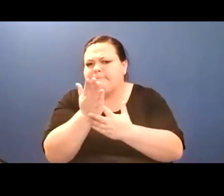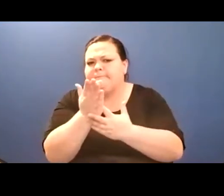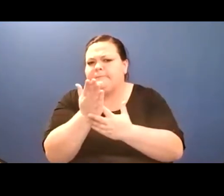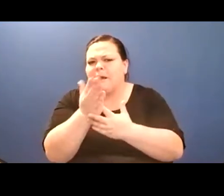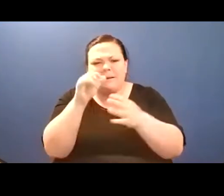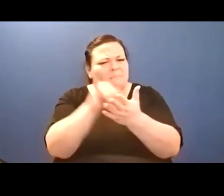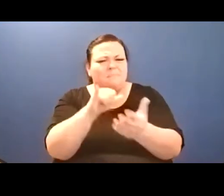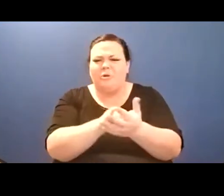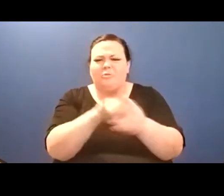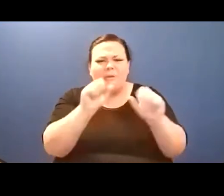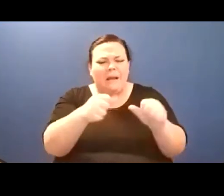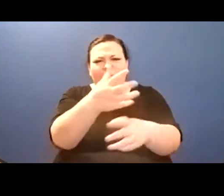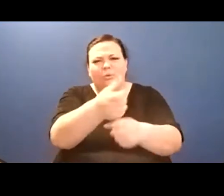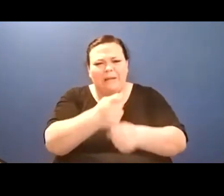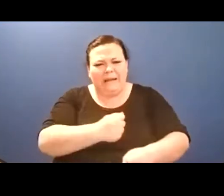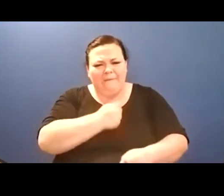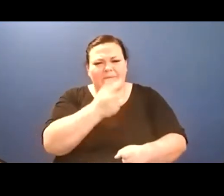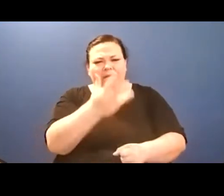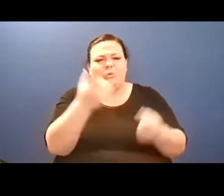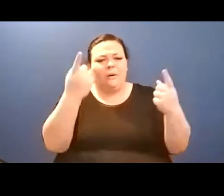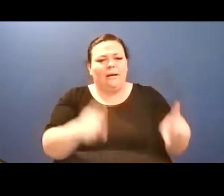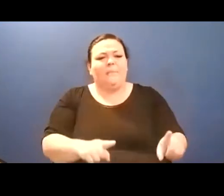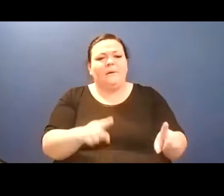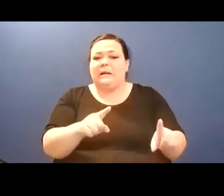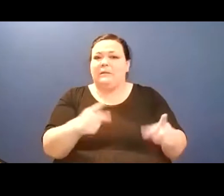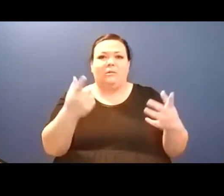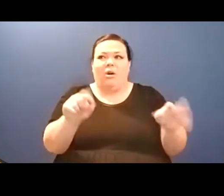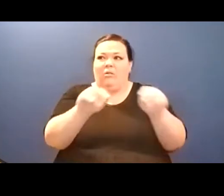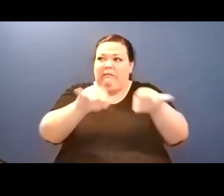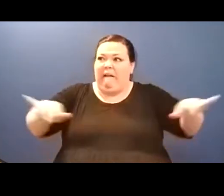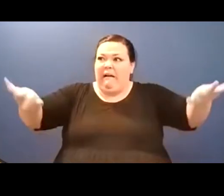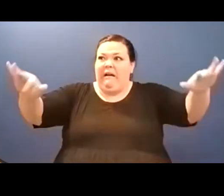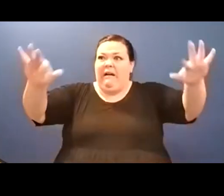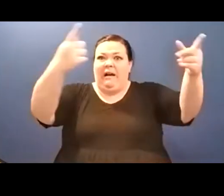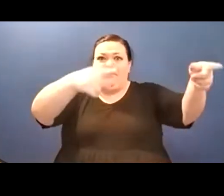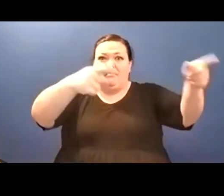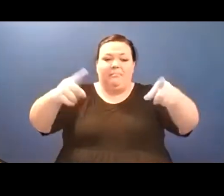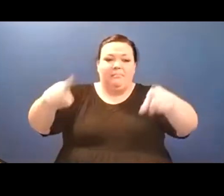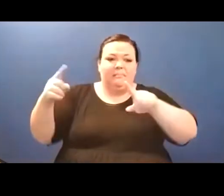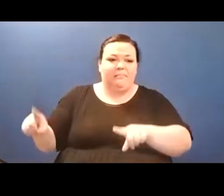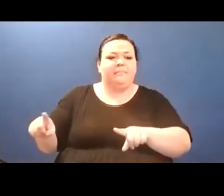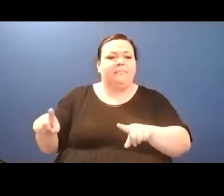January is not the month in which people usually go to poetry readings. So, um, hell yeah,